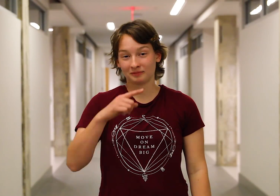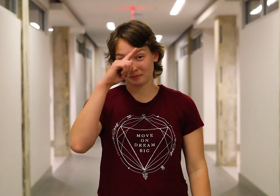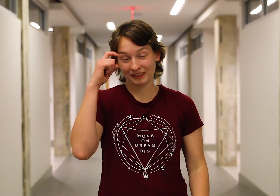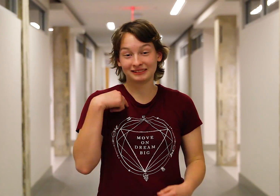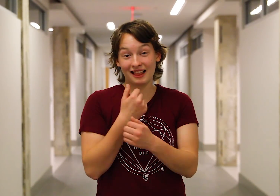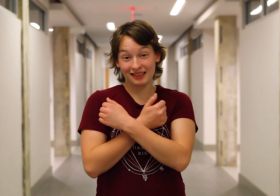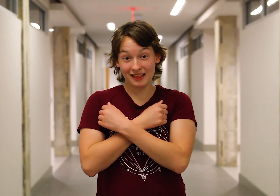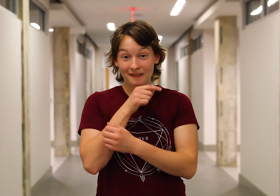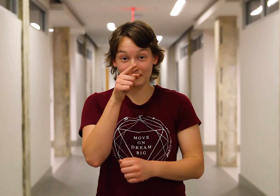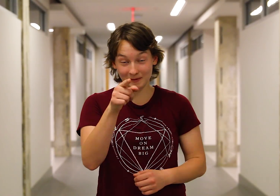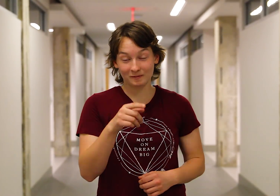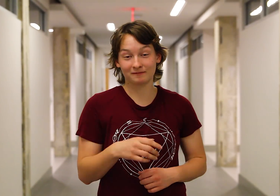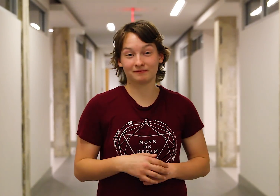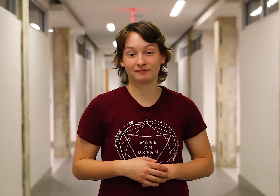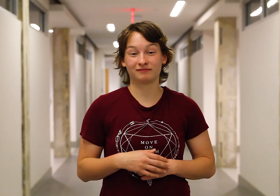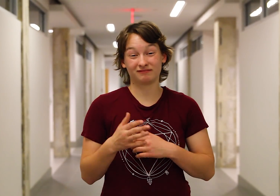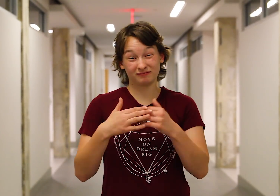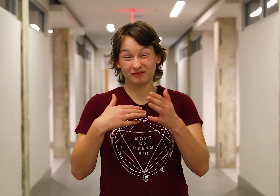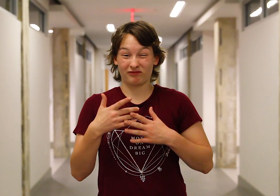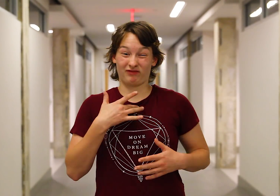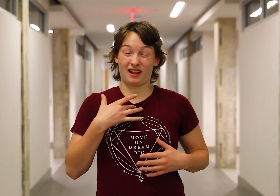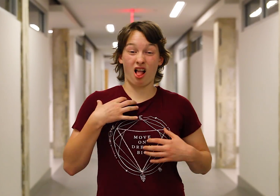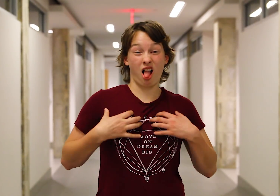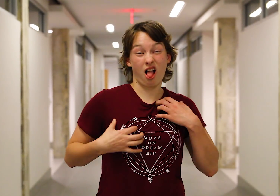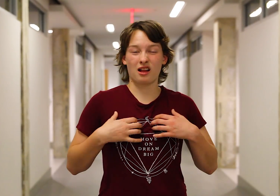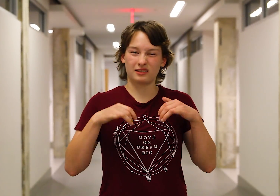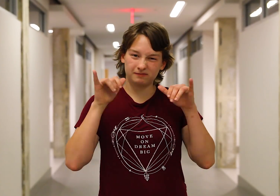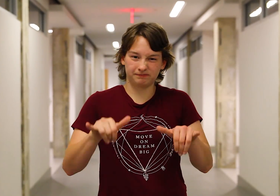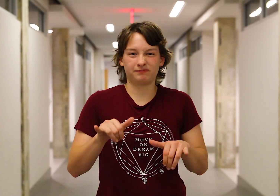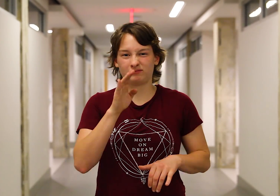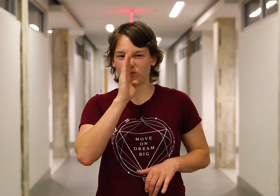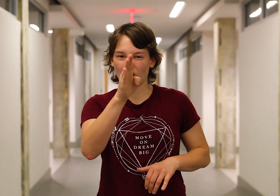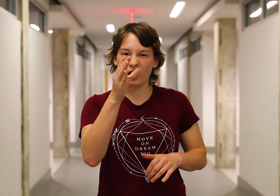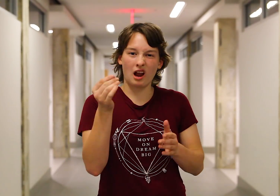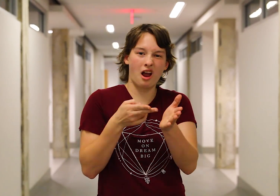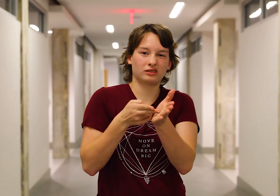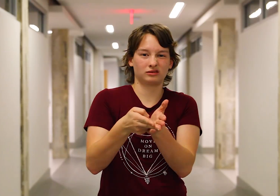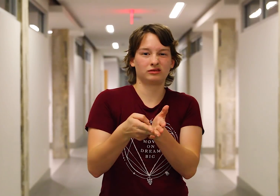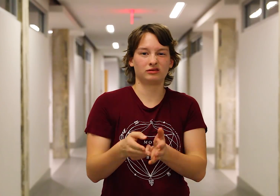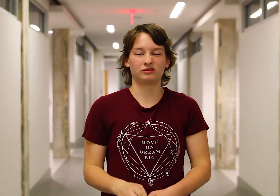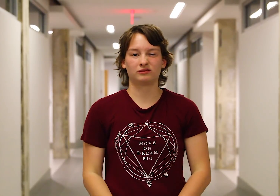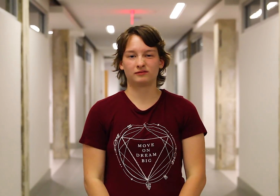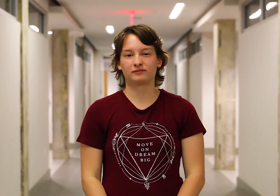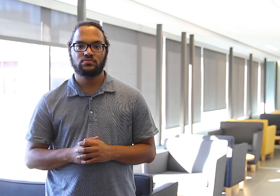Because I love you, I will be honest and direct even when it’s hard.